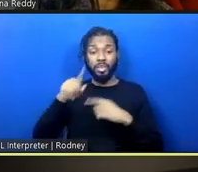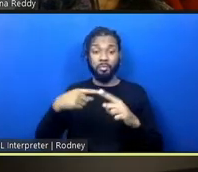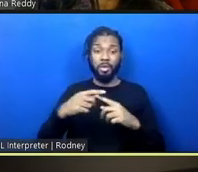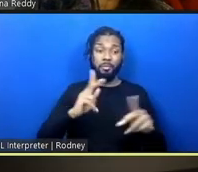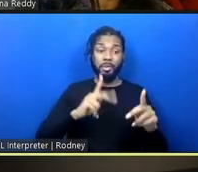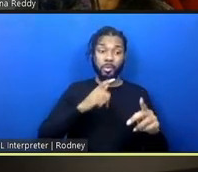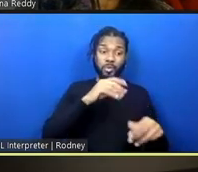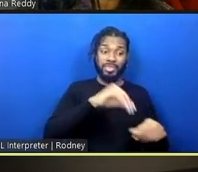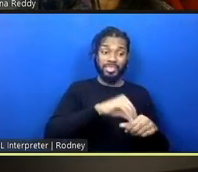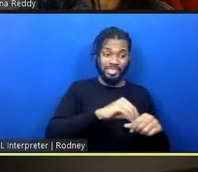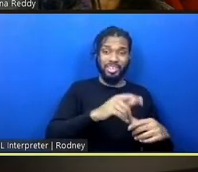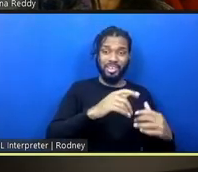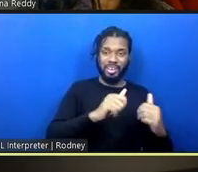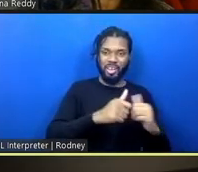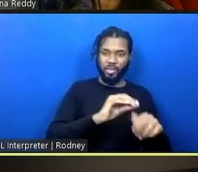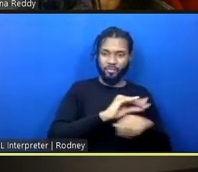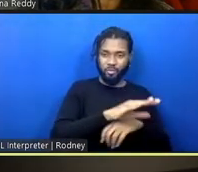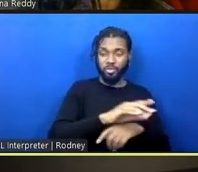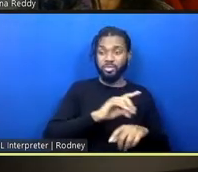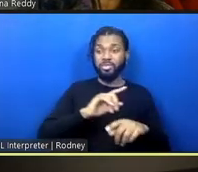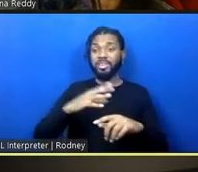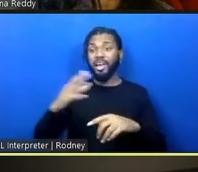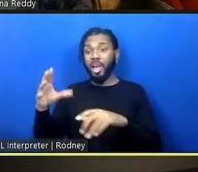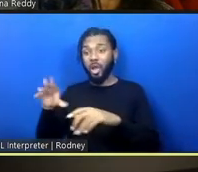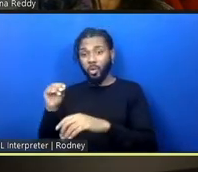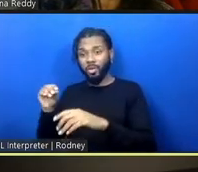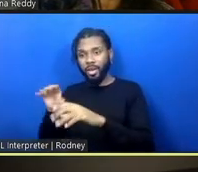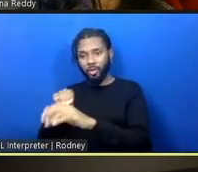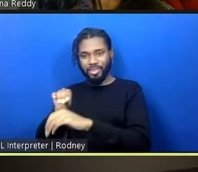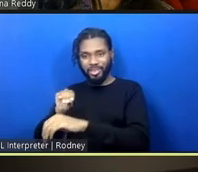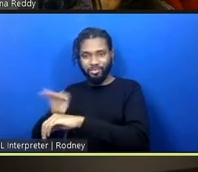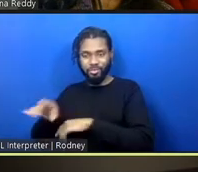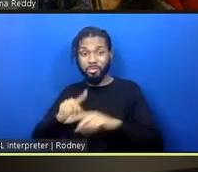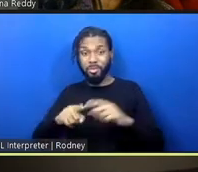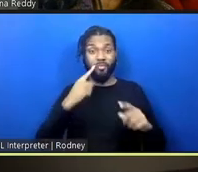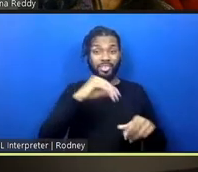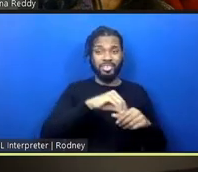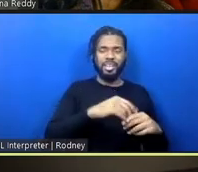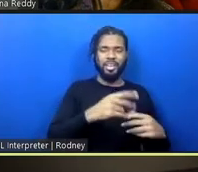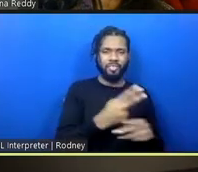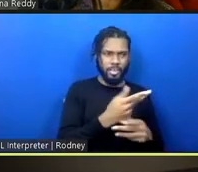also working with people on the inside, can begin to, in a way, take that wall